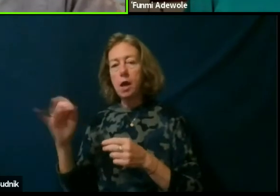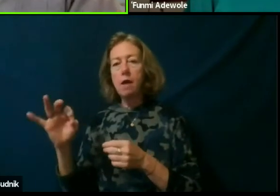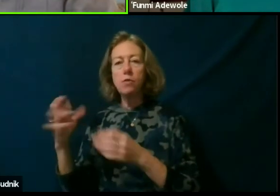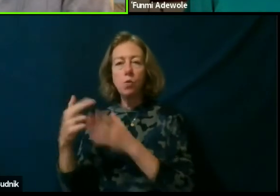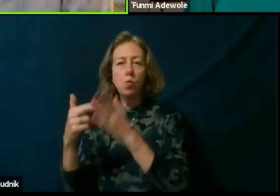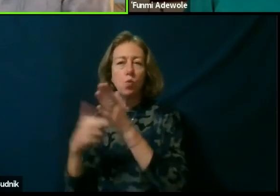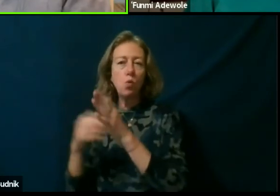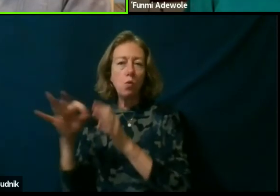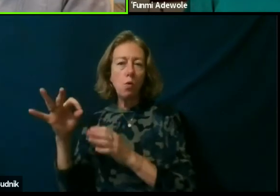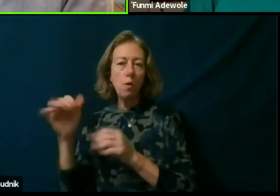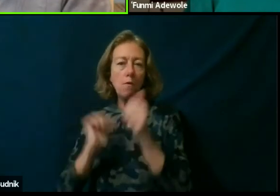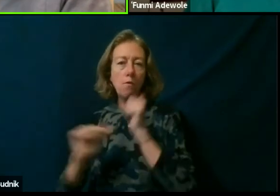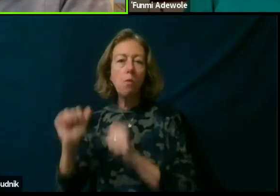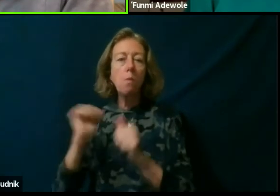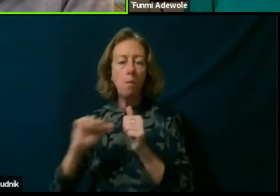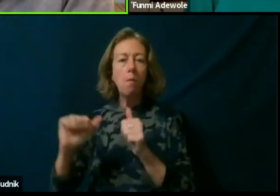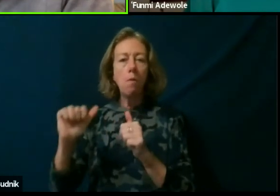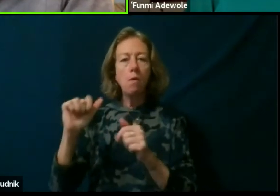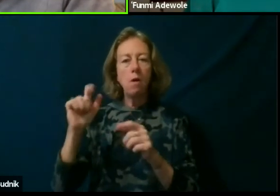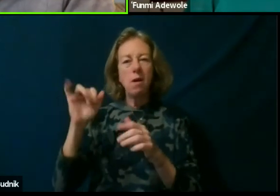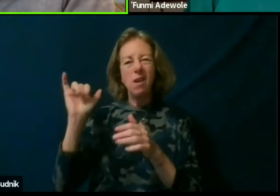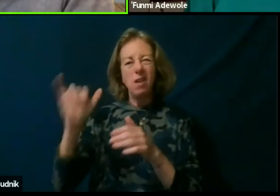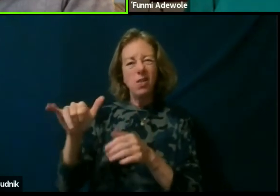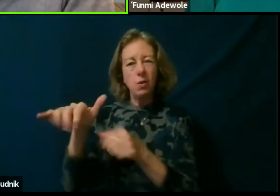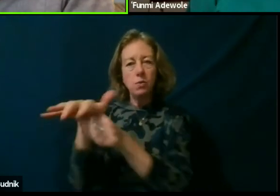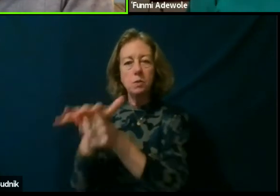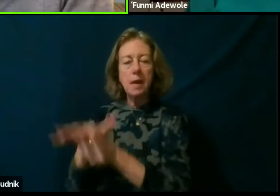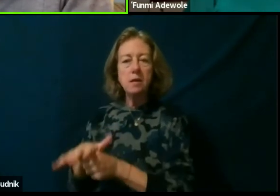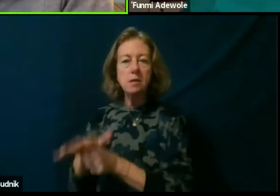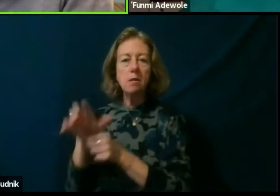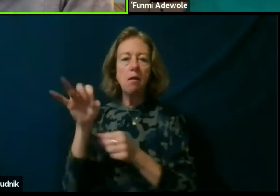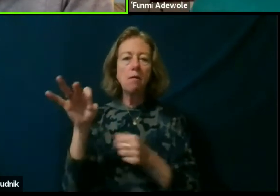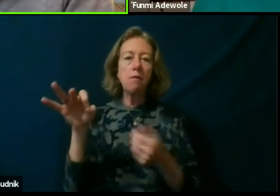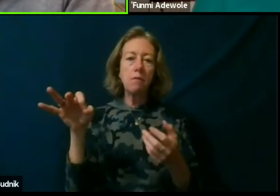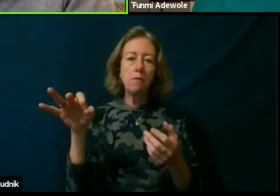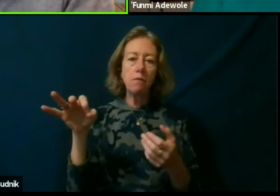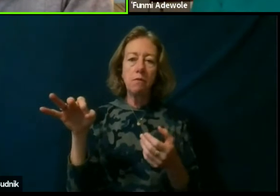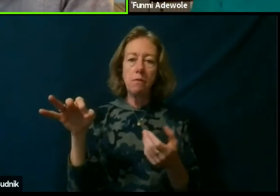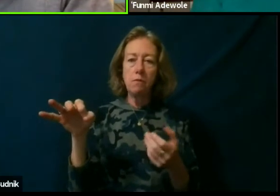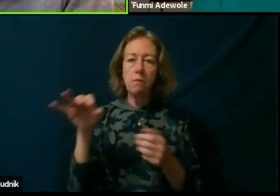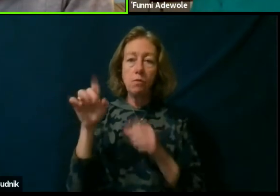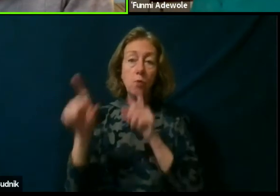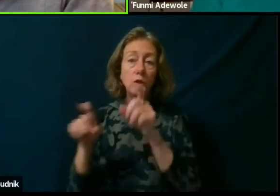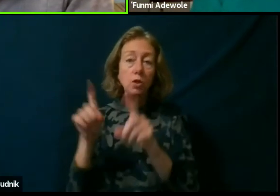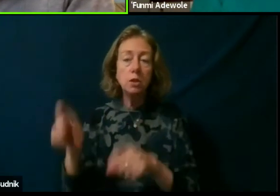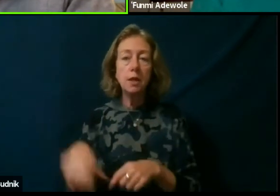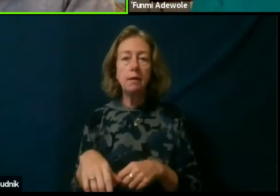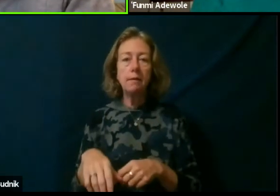from those you know, those spaces of questioning of listening,